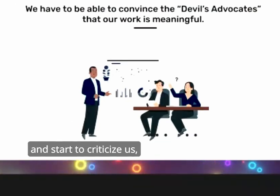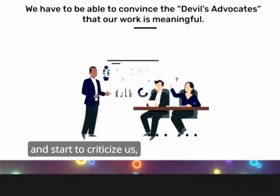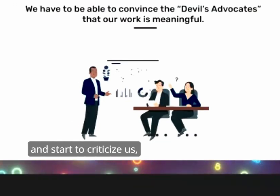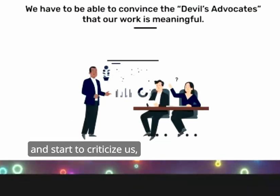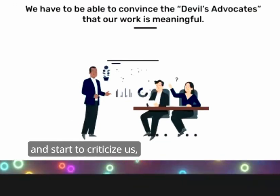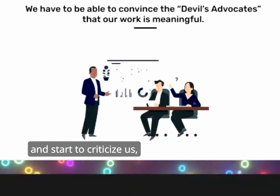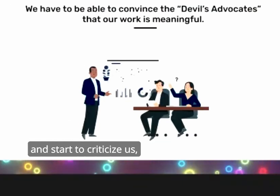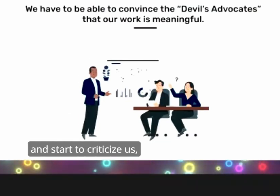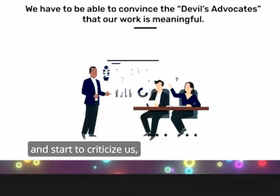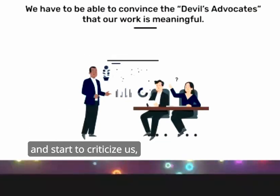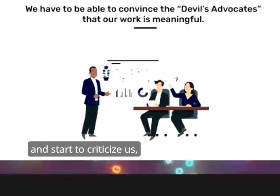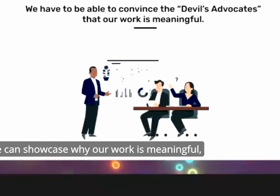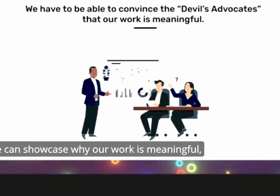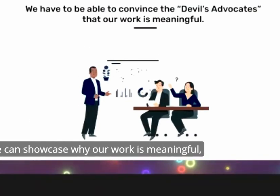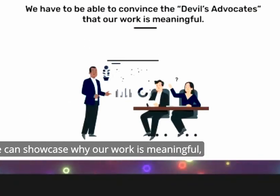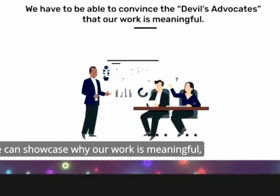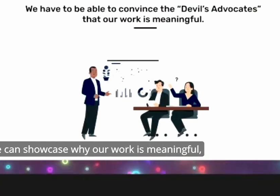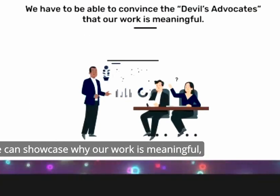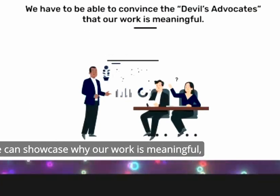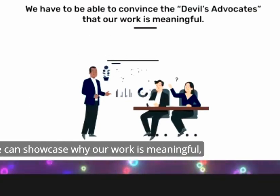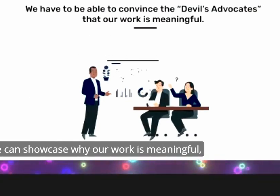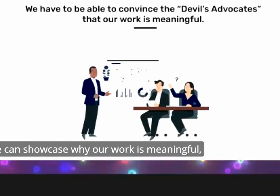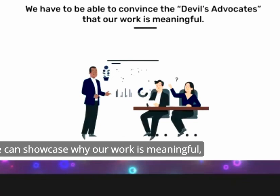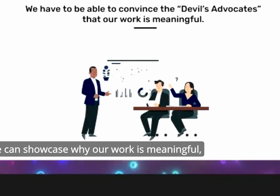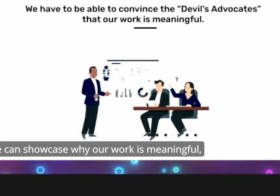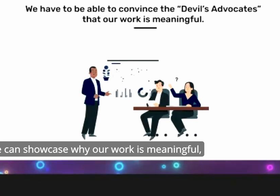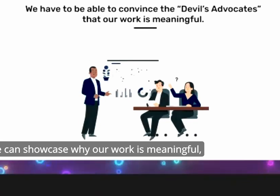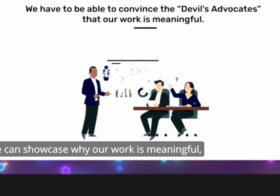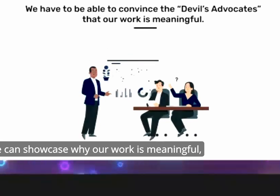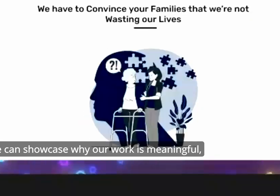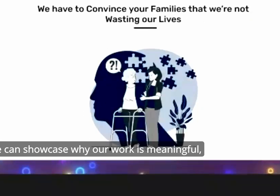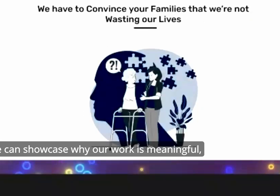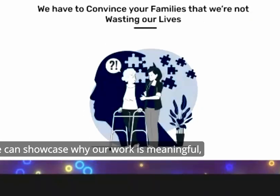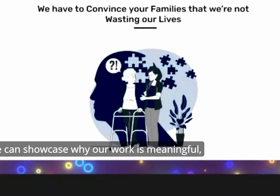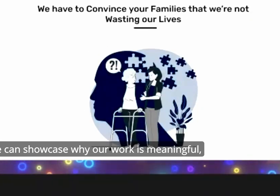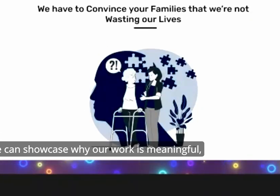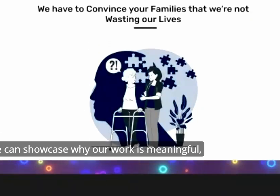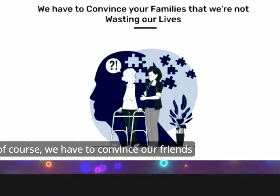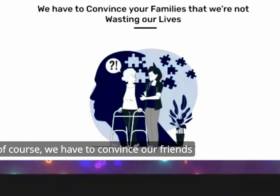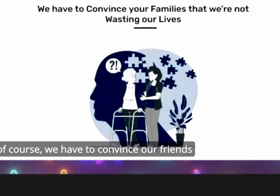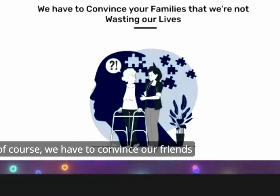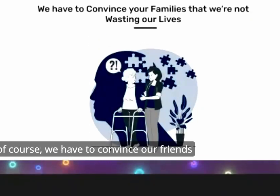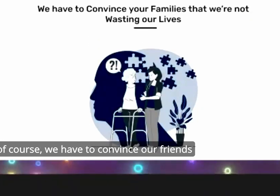and start to criticize us that we can showcase why our work is Meaningful and of course we have